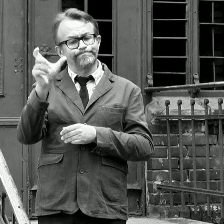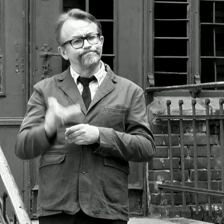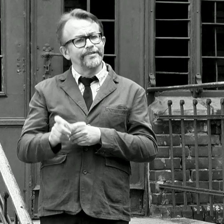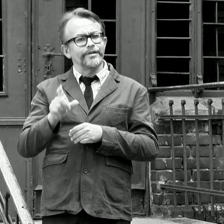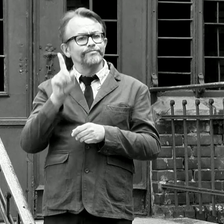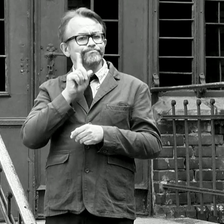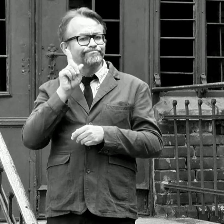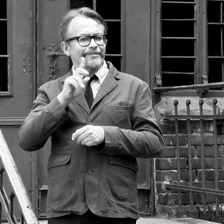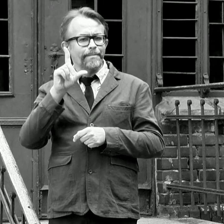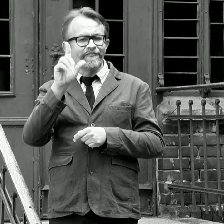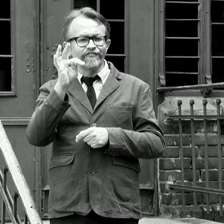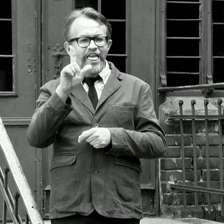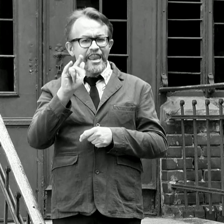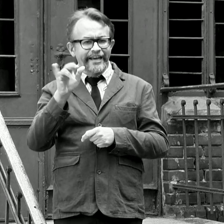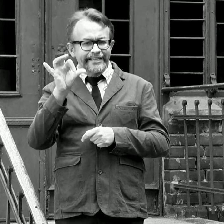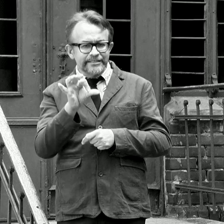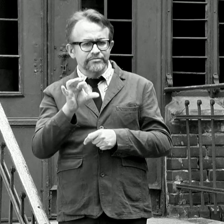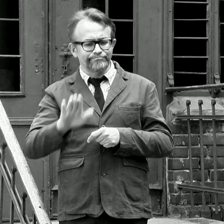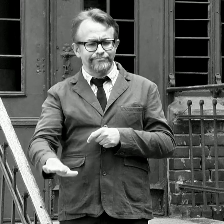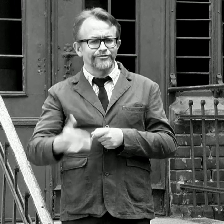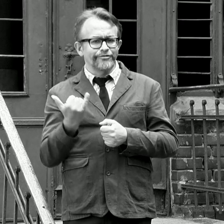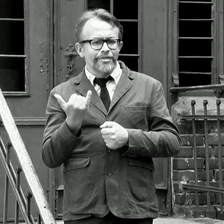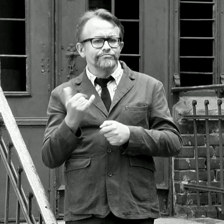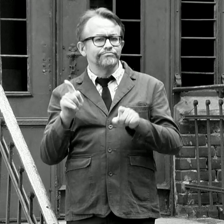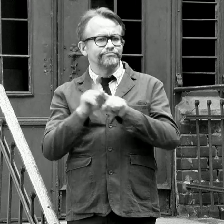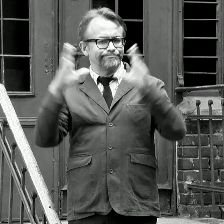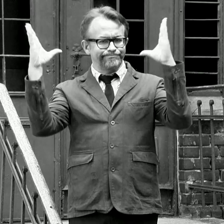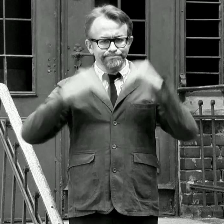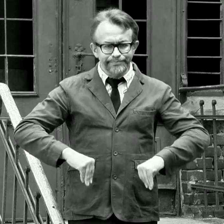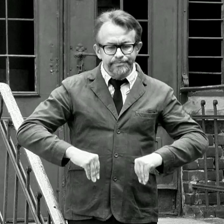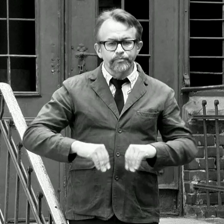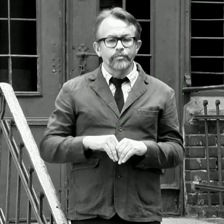He lost hearing in the childhood.